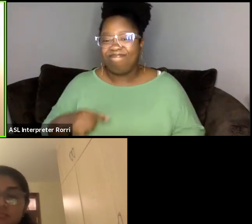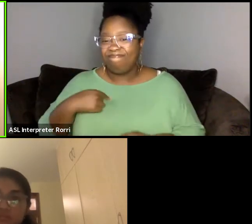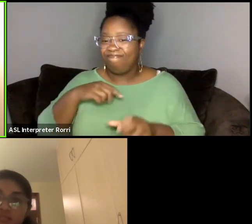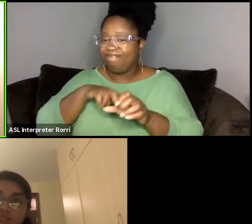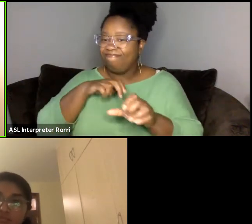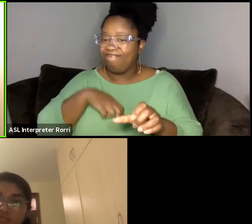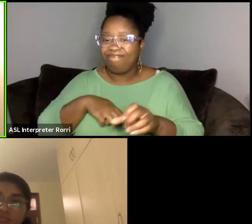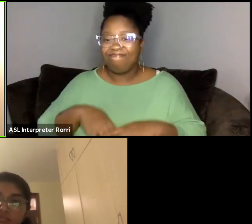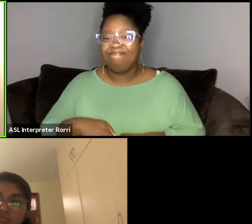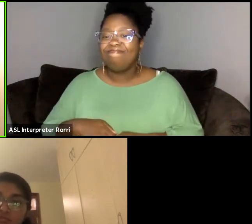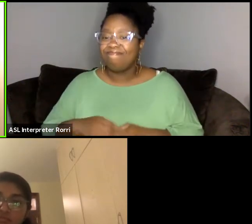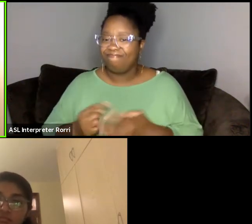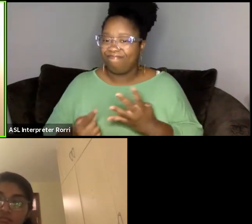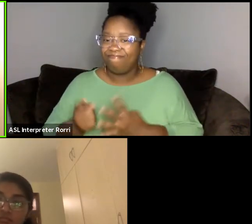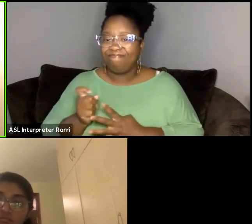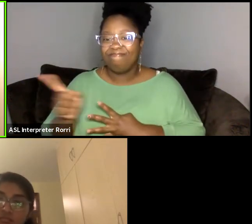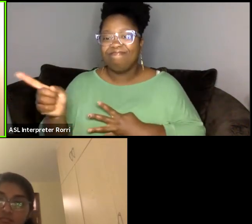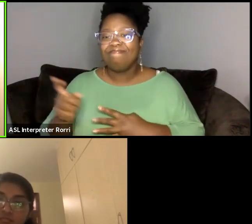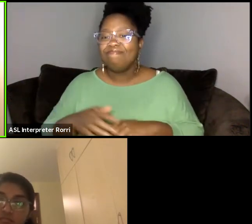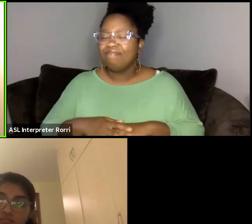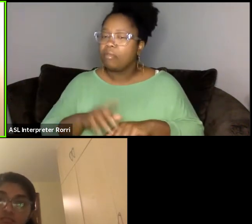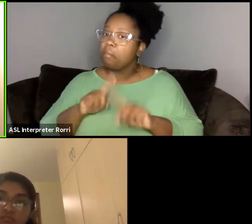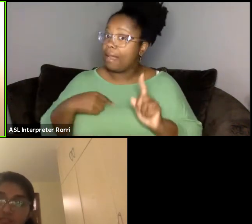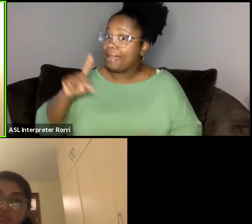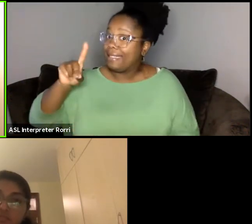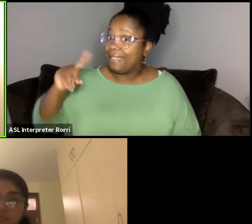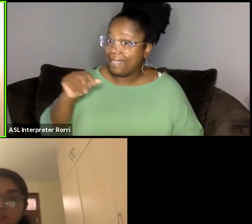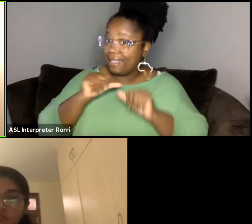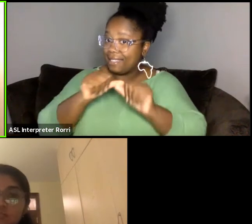but I did continue with my education elsewhere,